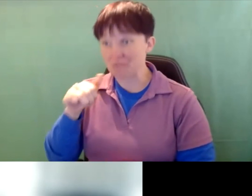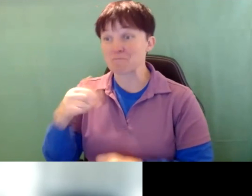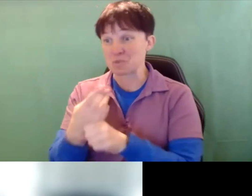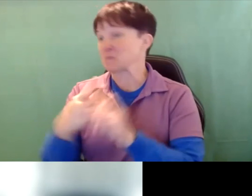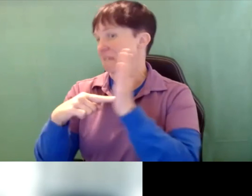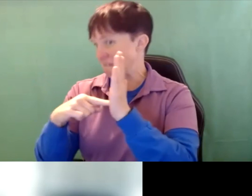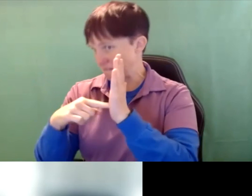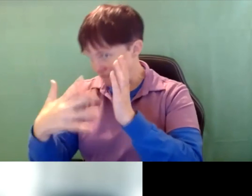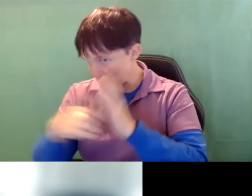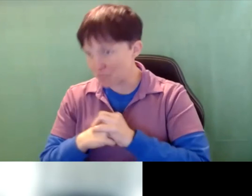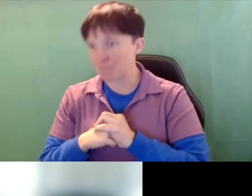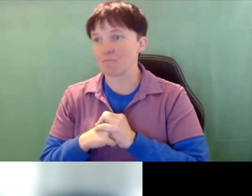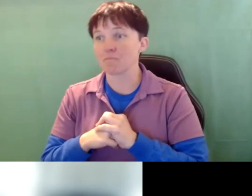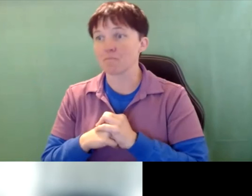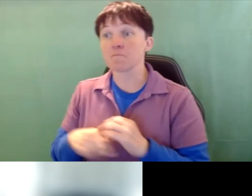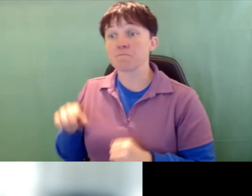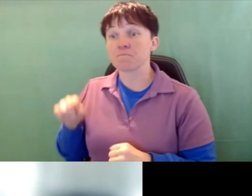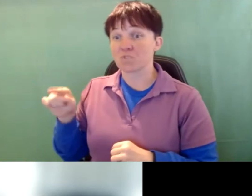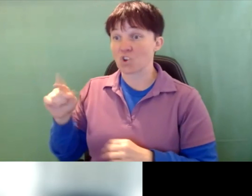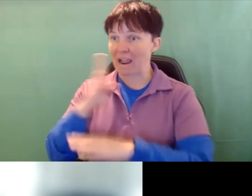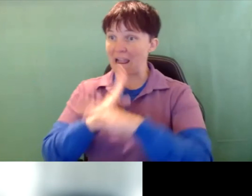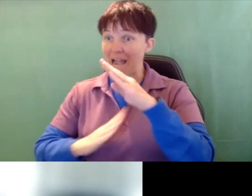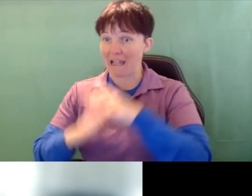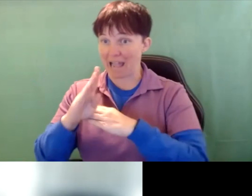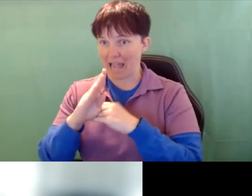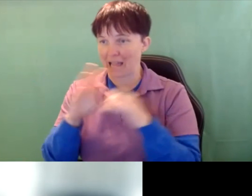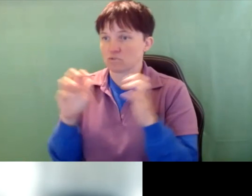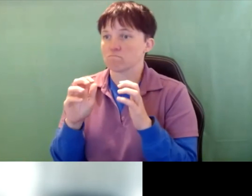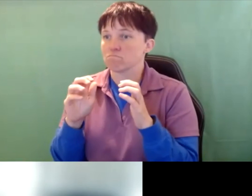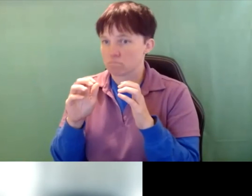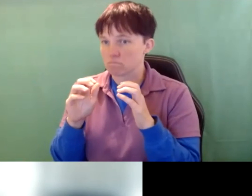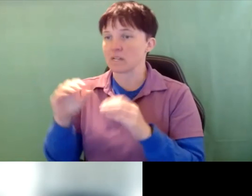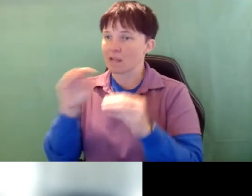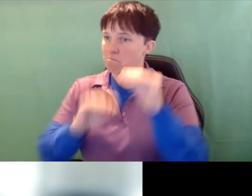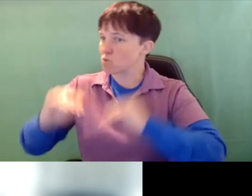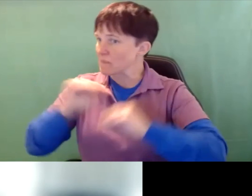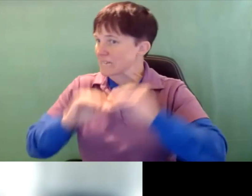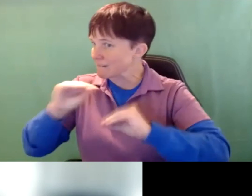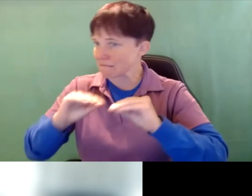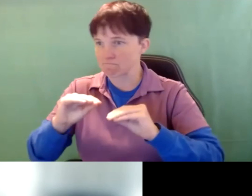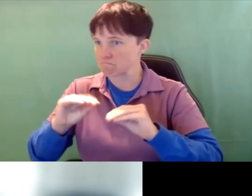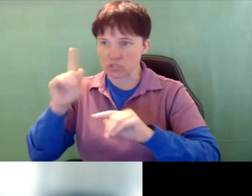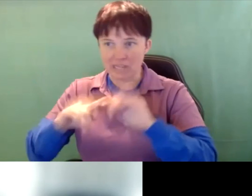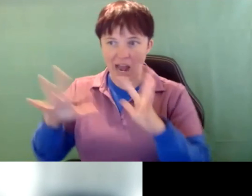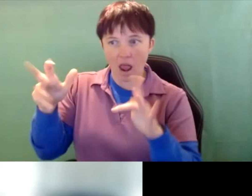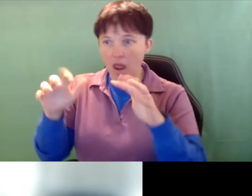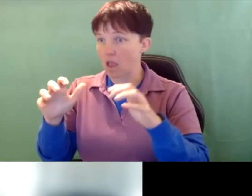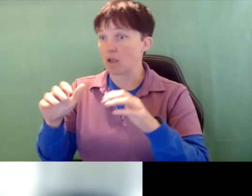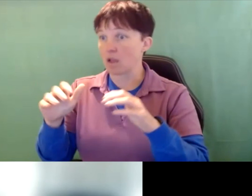an example, you know, her hands are limited in mobility. And so the tactile communication